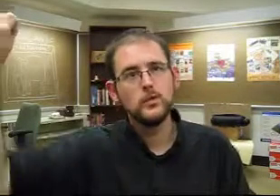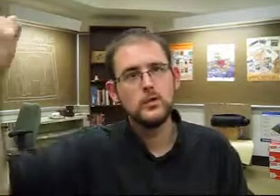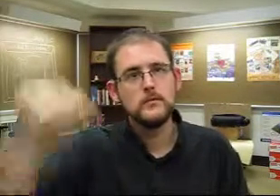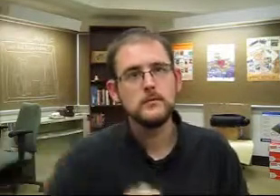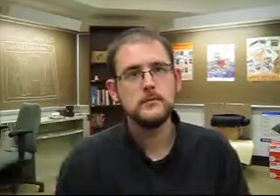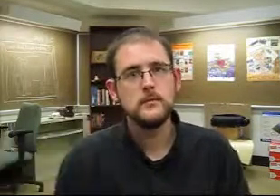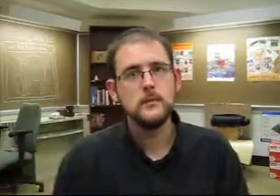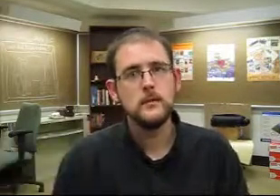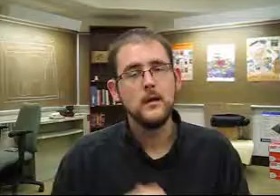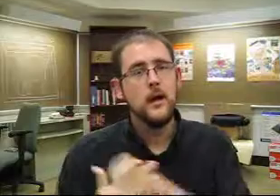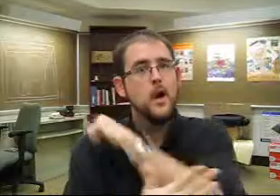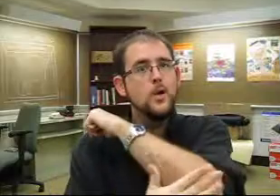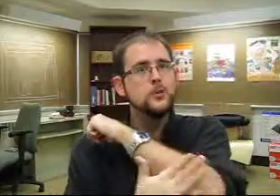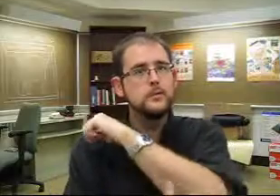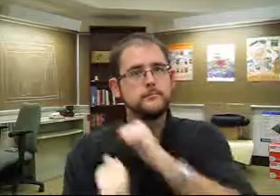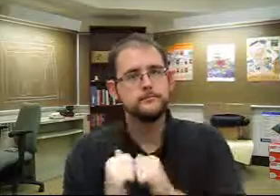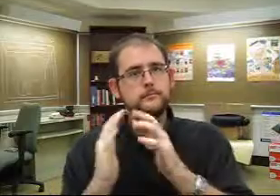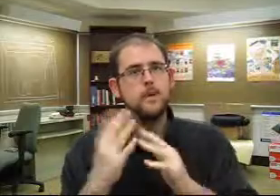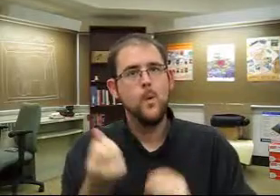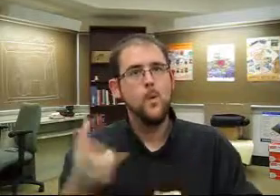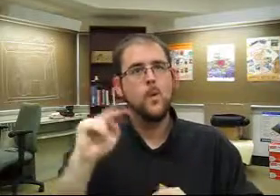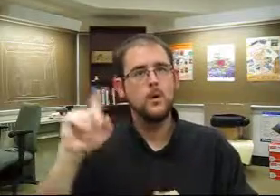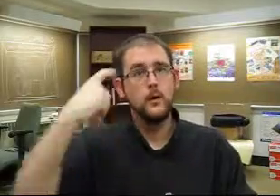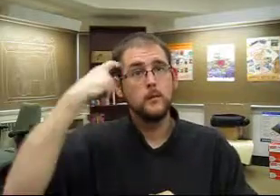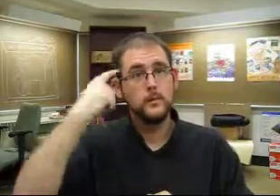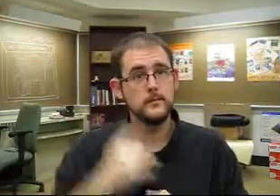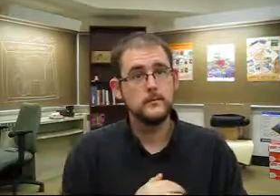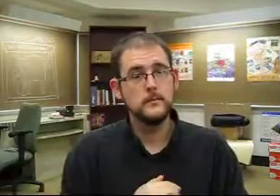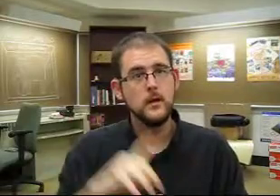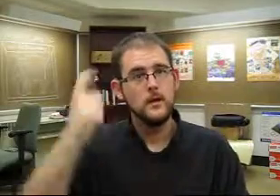Suddenly revolution comes, and a new government is formed.